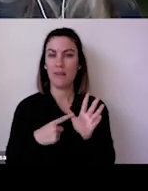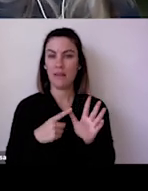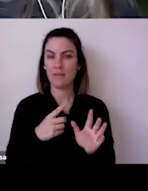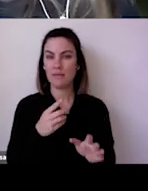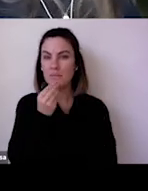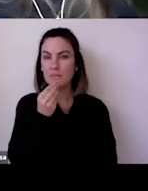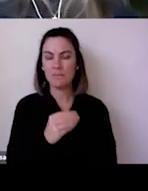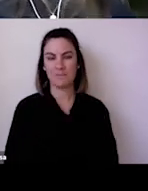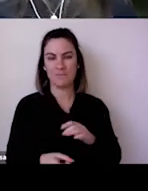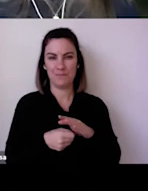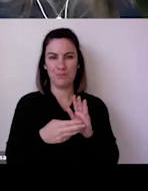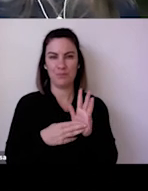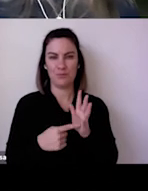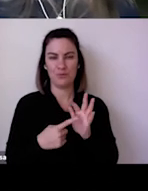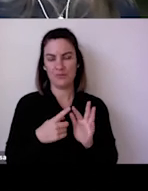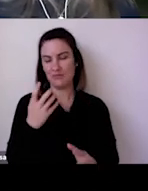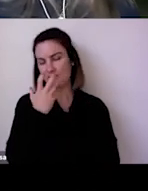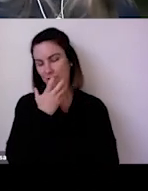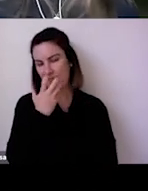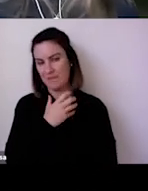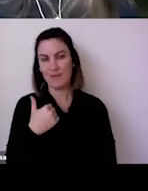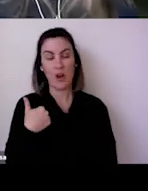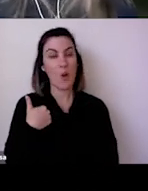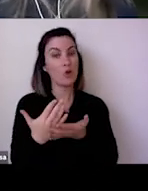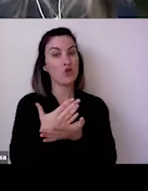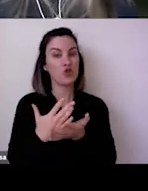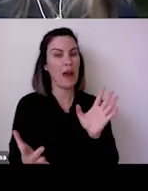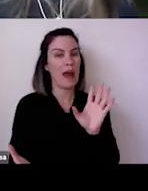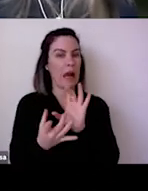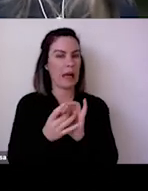So I just think patience and being upfront with your audience members and listening to